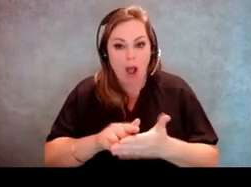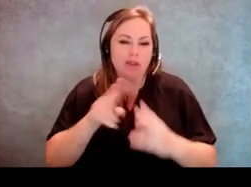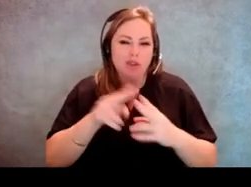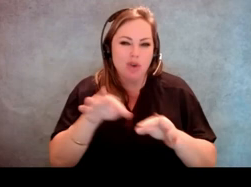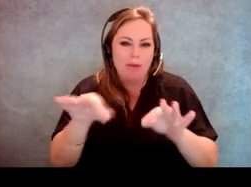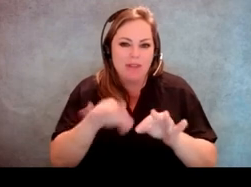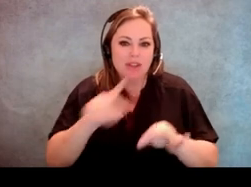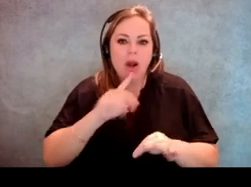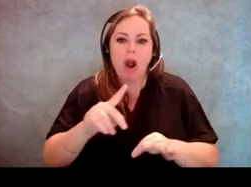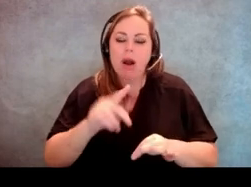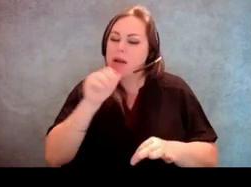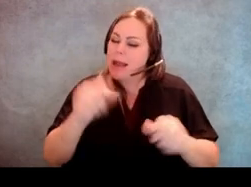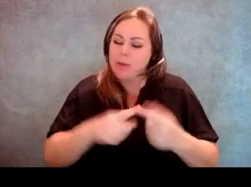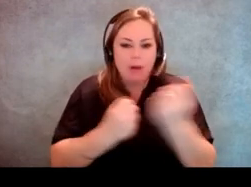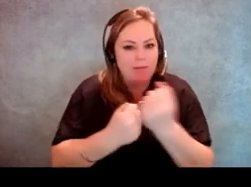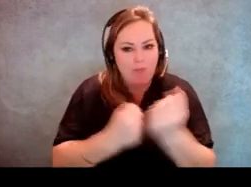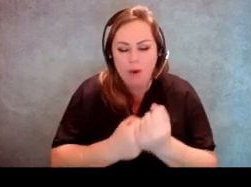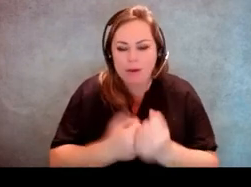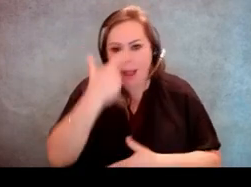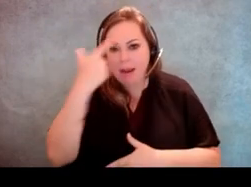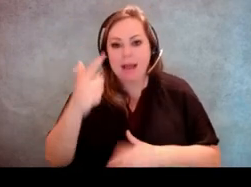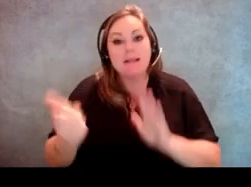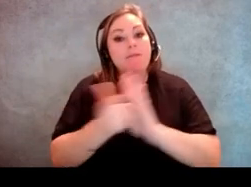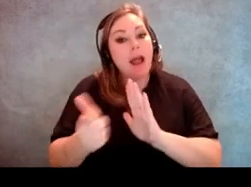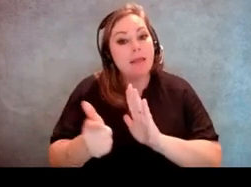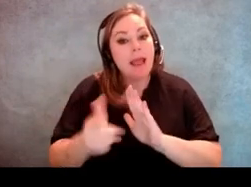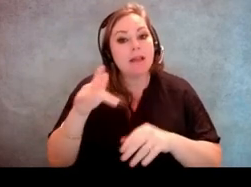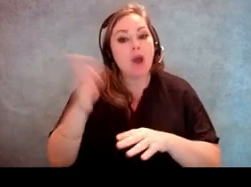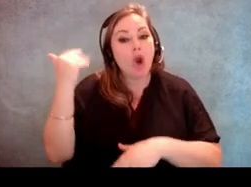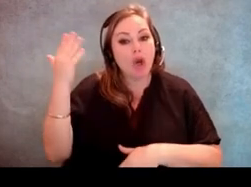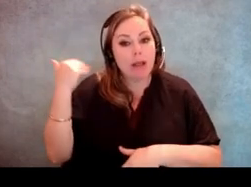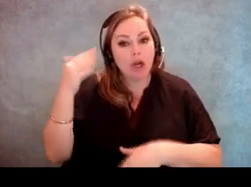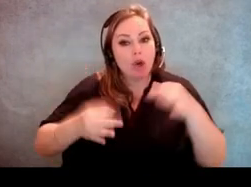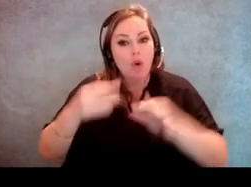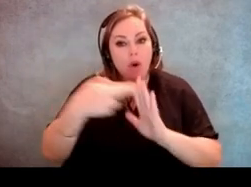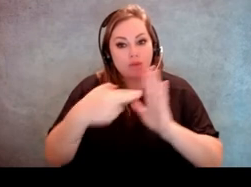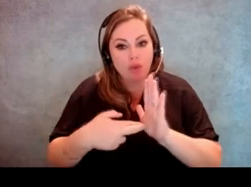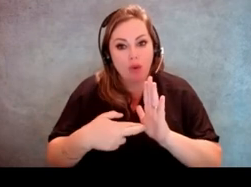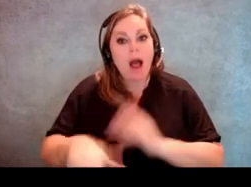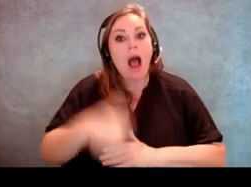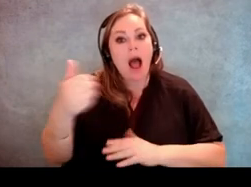are unenforceable because they violate an earlier court ruling in another case